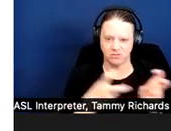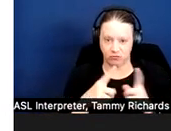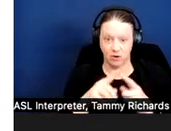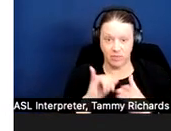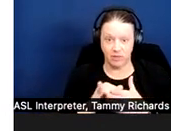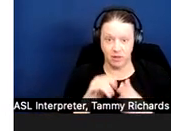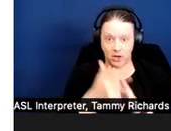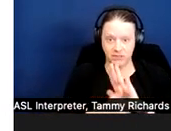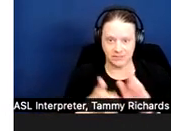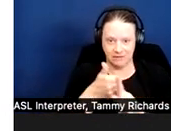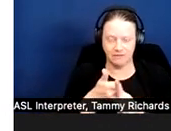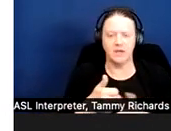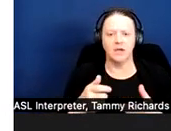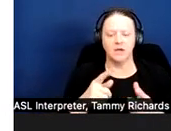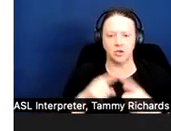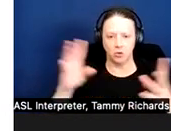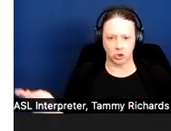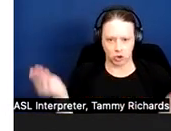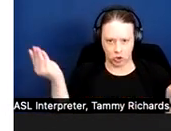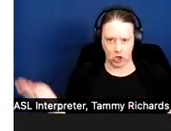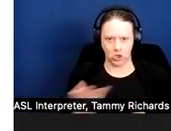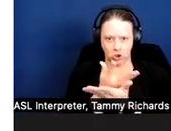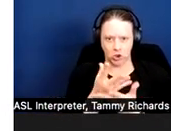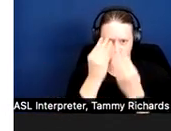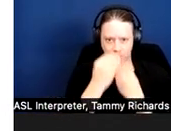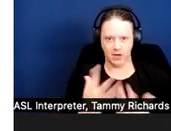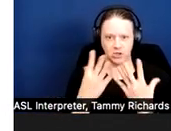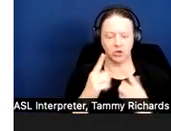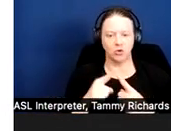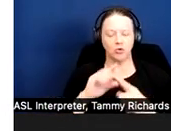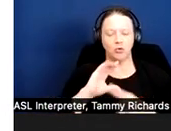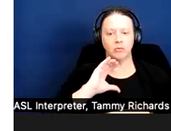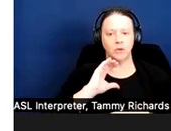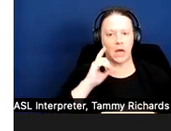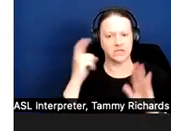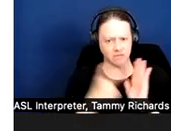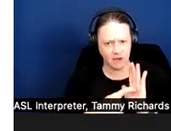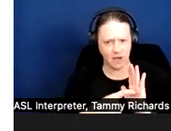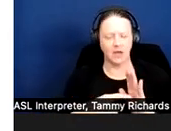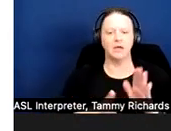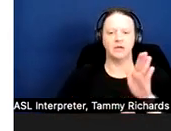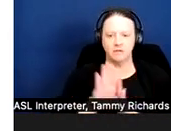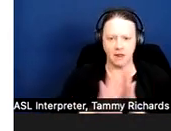information to identify, evaluate, and to implement a reasonable accommodation or modification